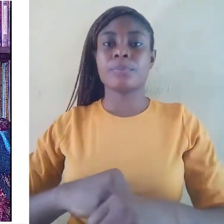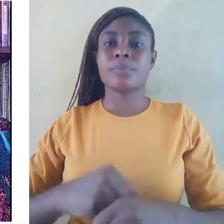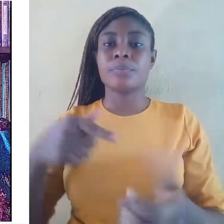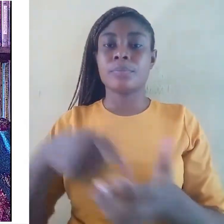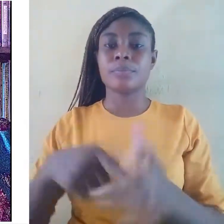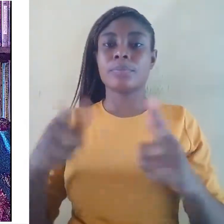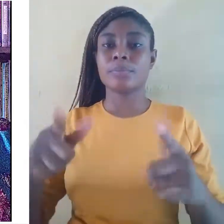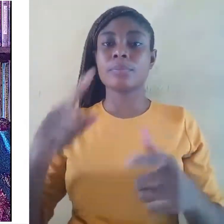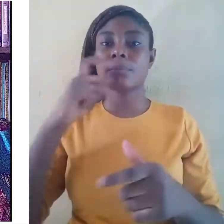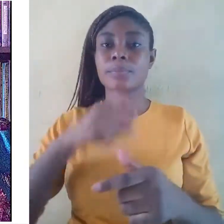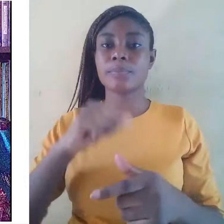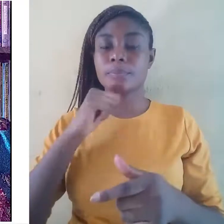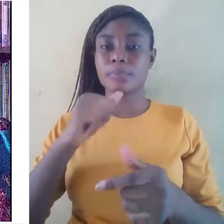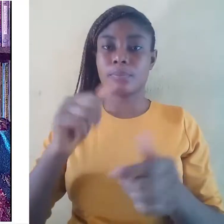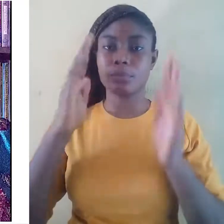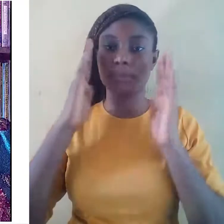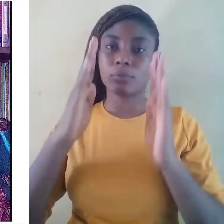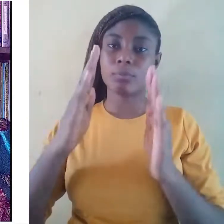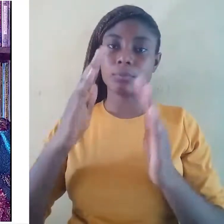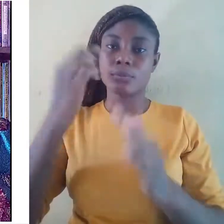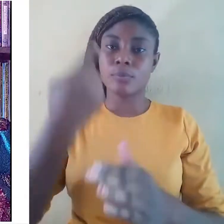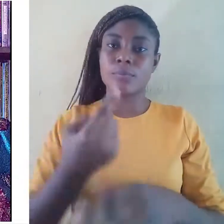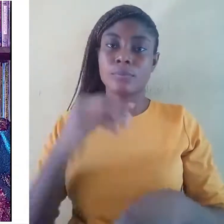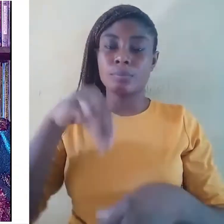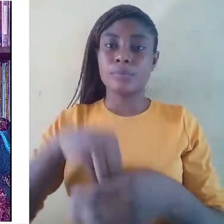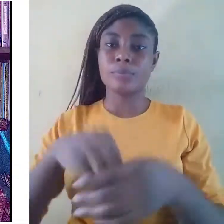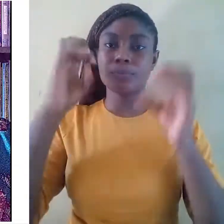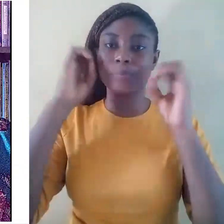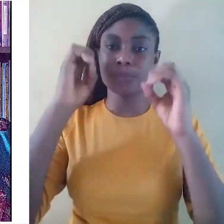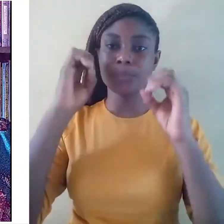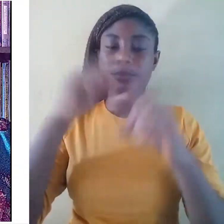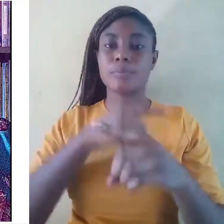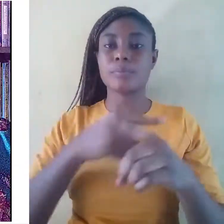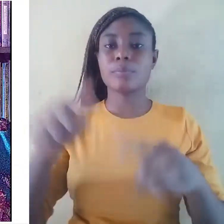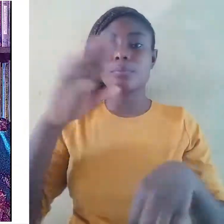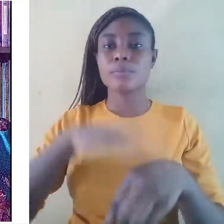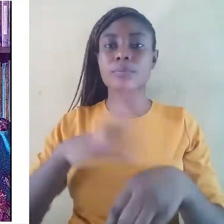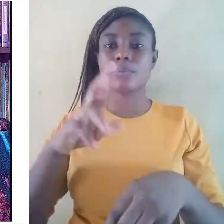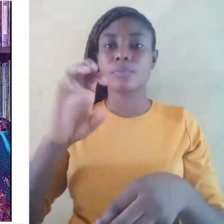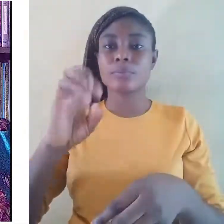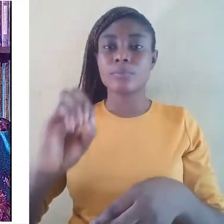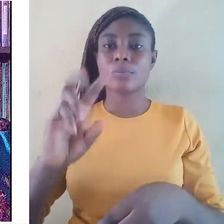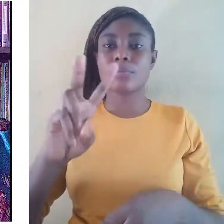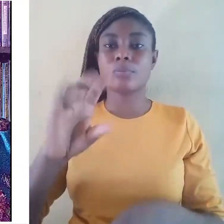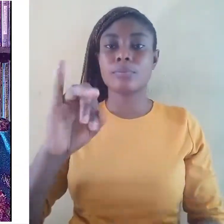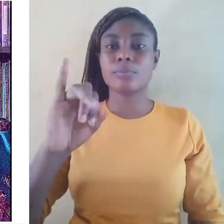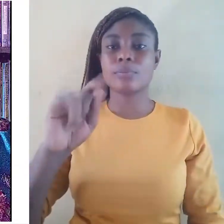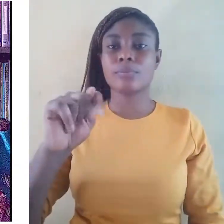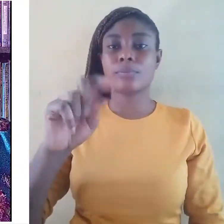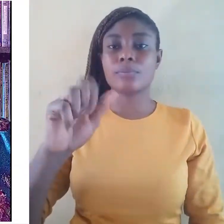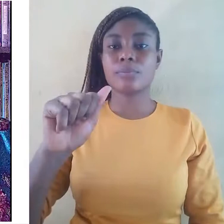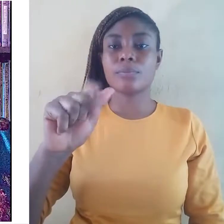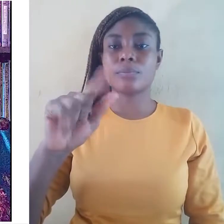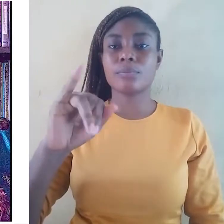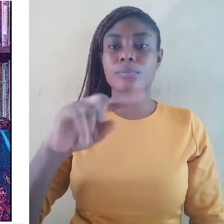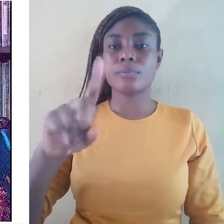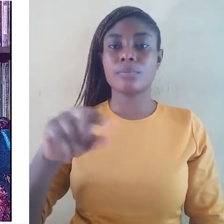but also on revitalization.